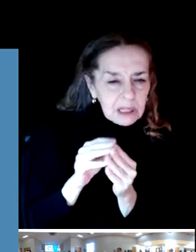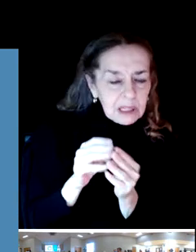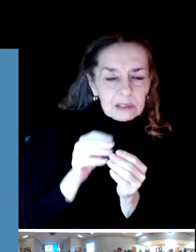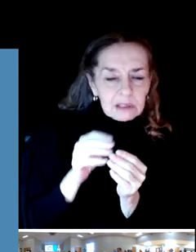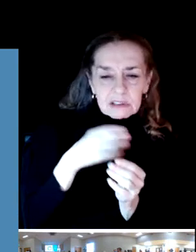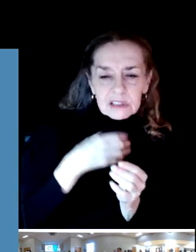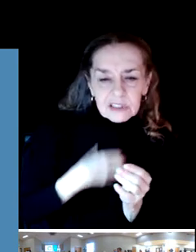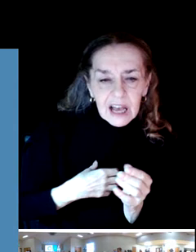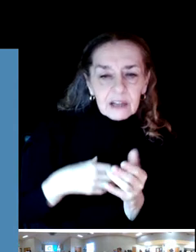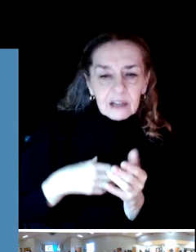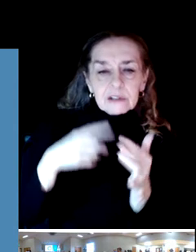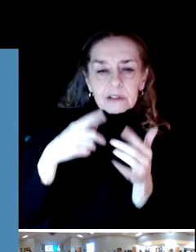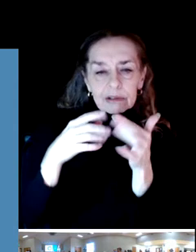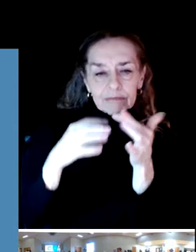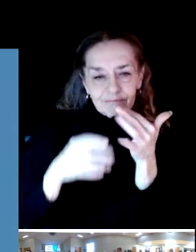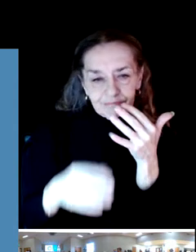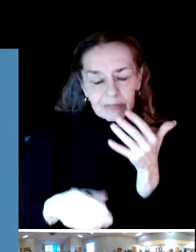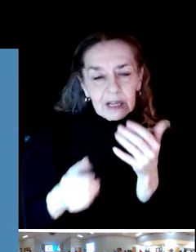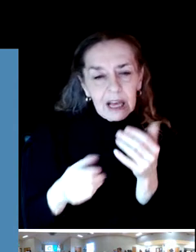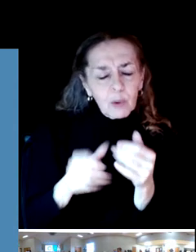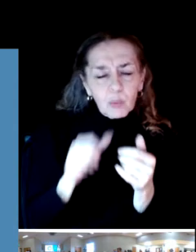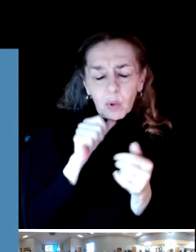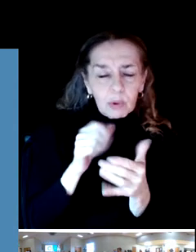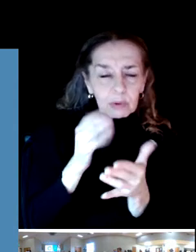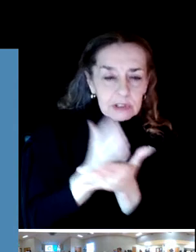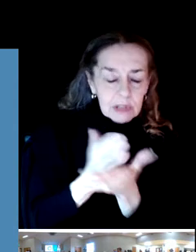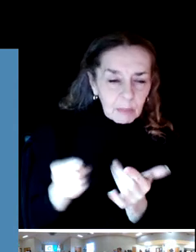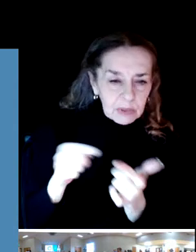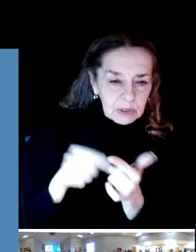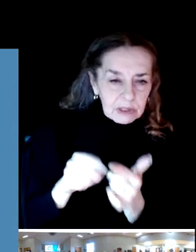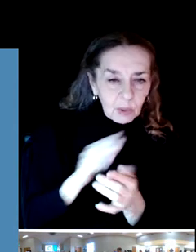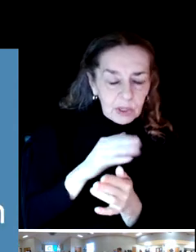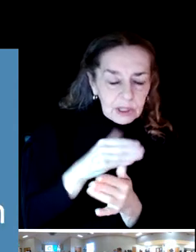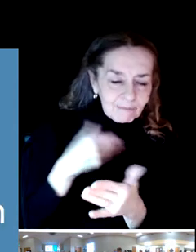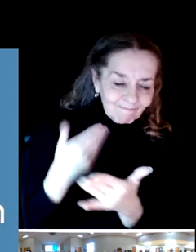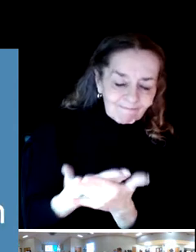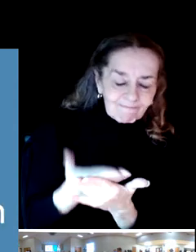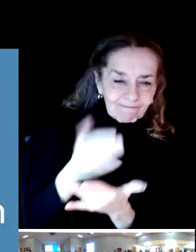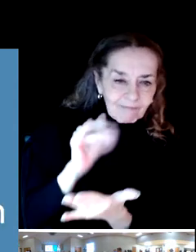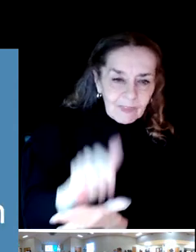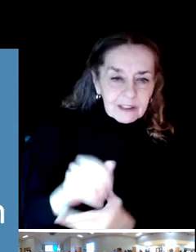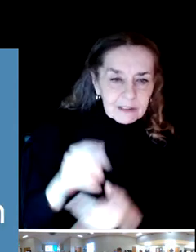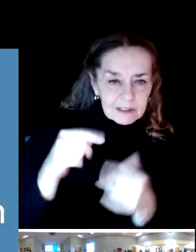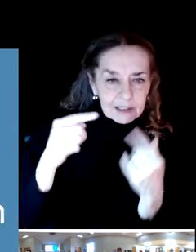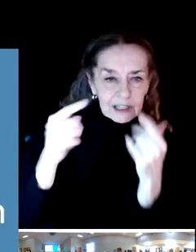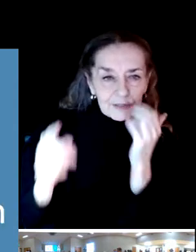And we won't stop until we understand and we get there.